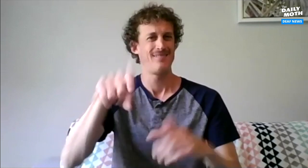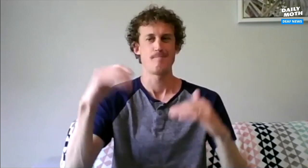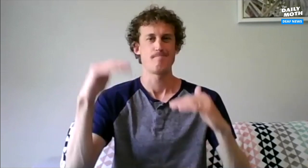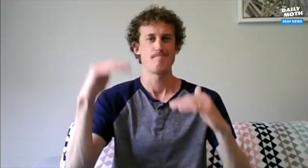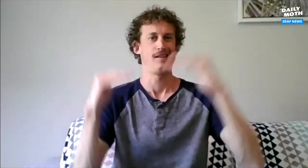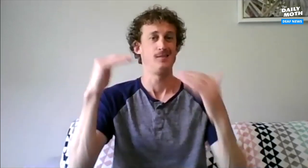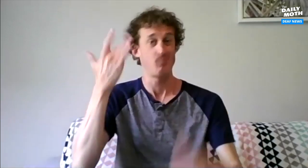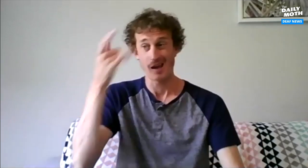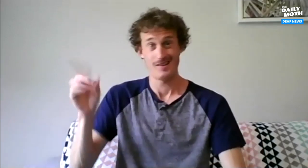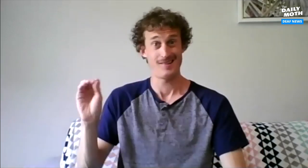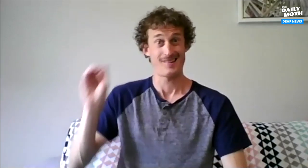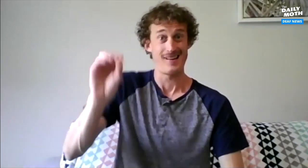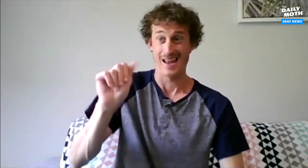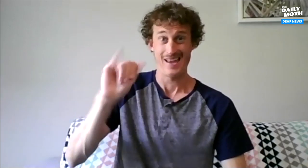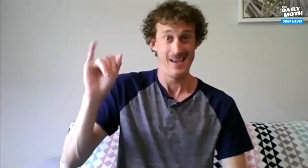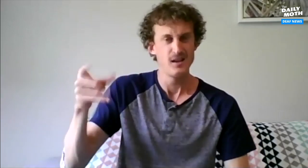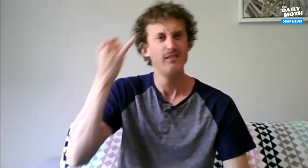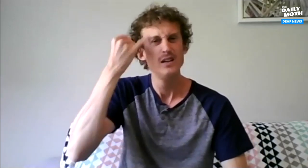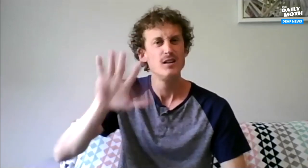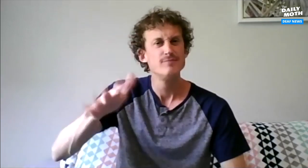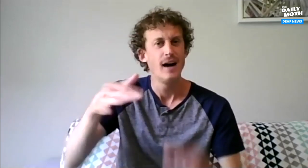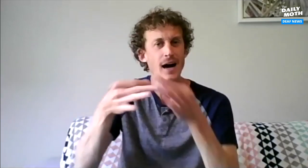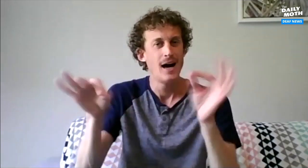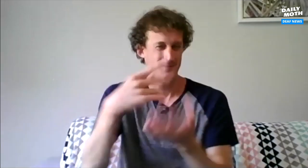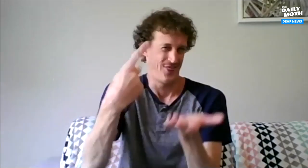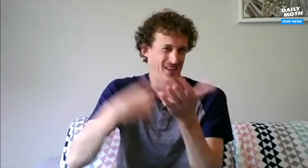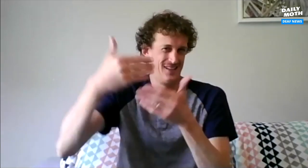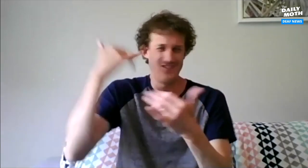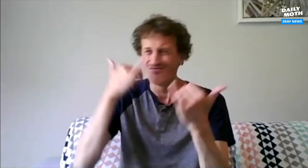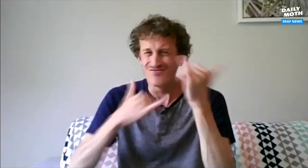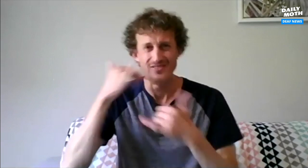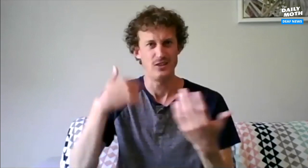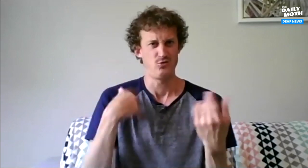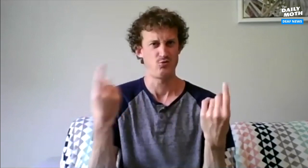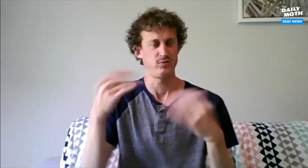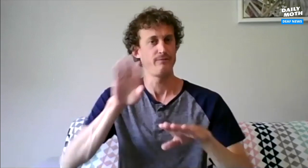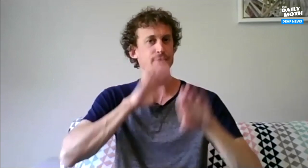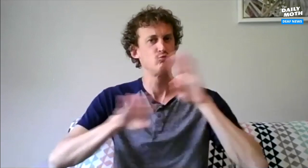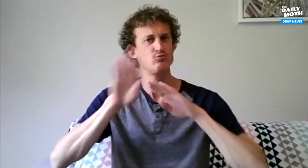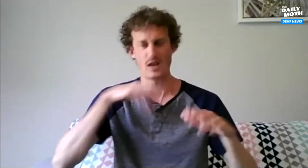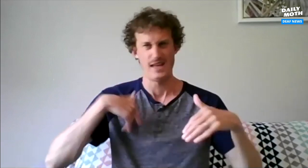We have to find the right balance because the AI is used, it could provide a subpar captioning. I've had this discussion and I would get frustrated.